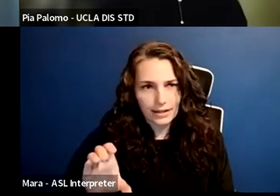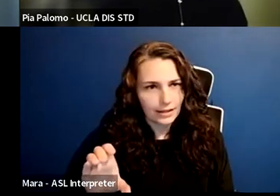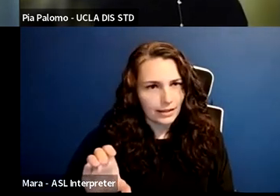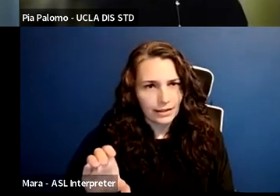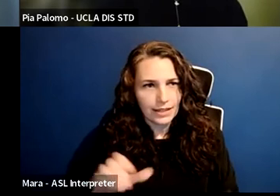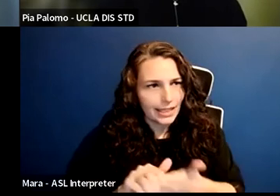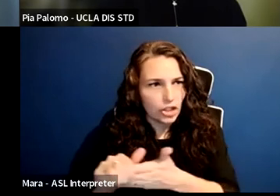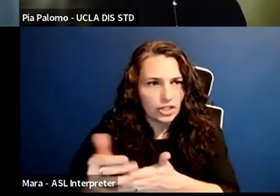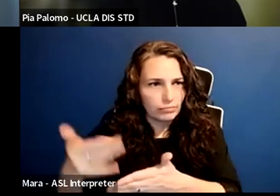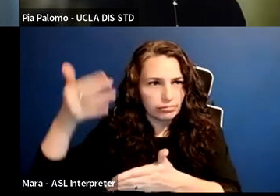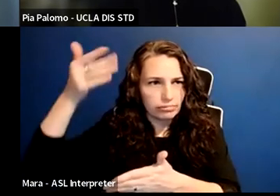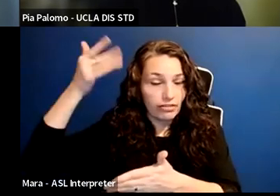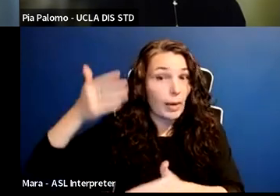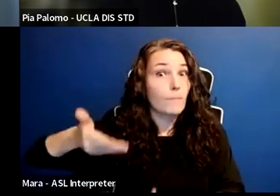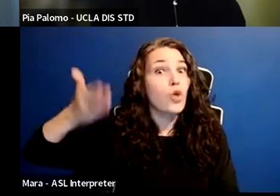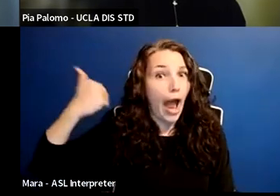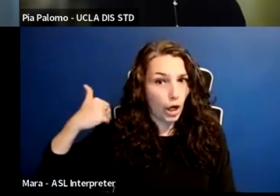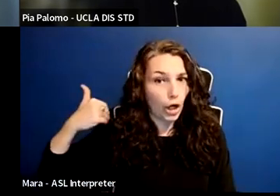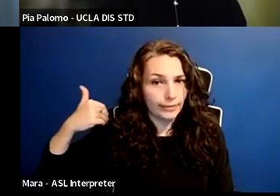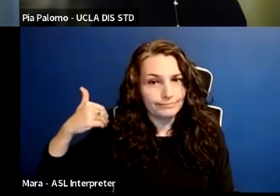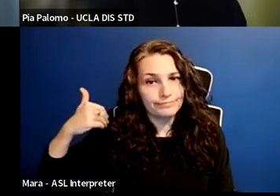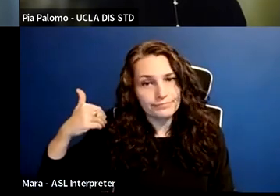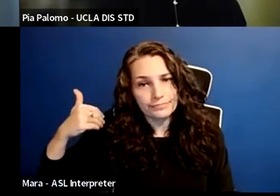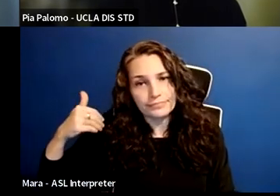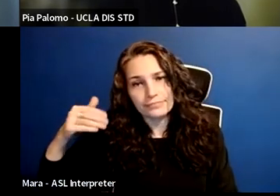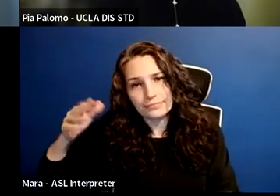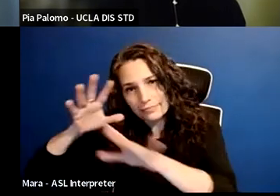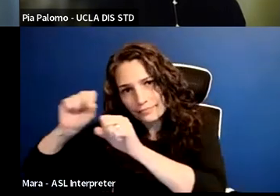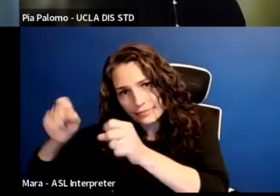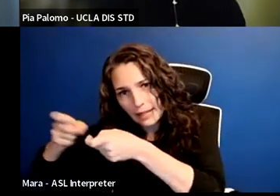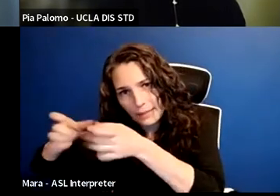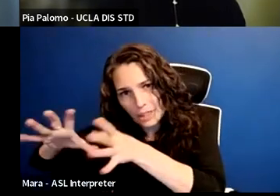their vulnerability will resonate with the people that they are leading